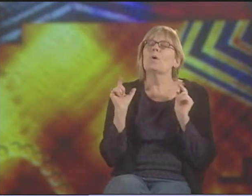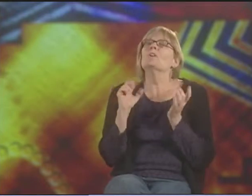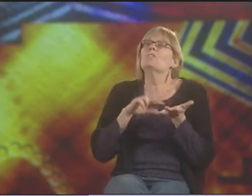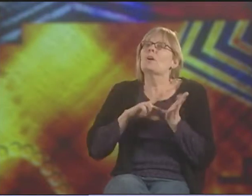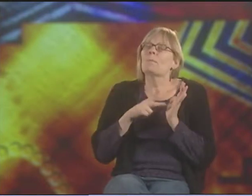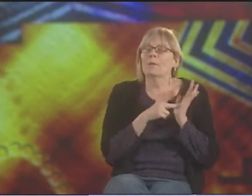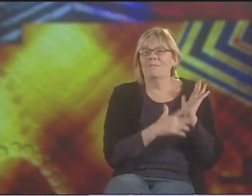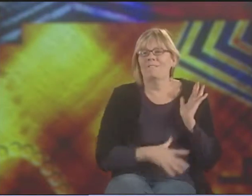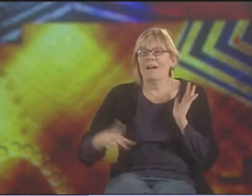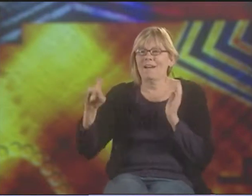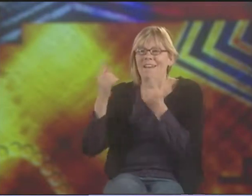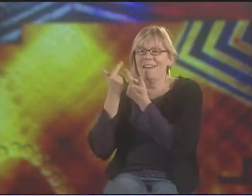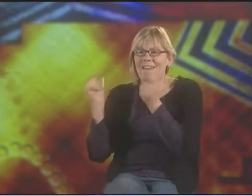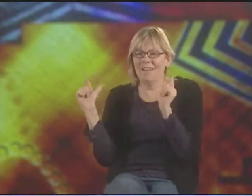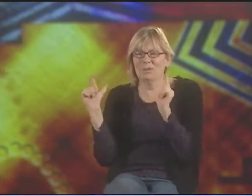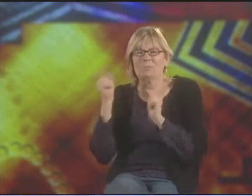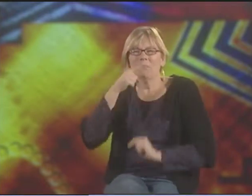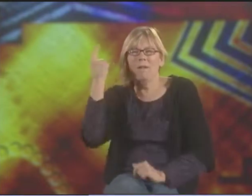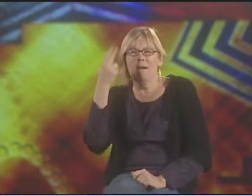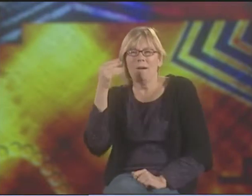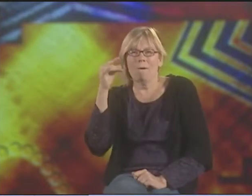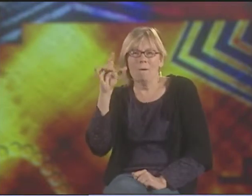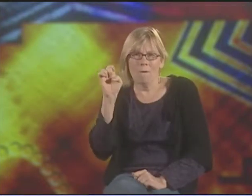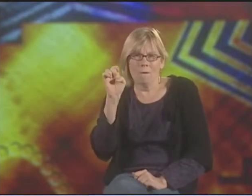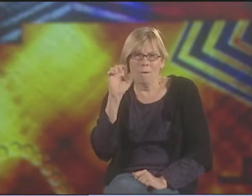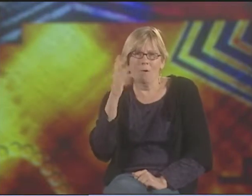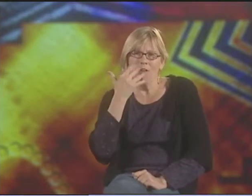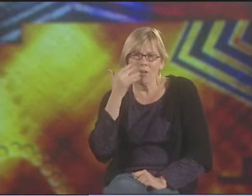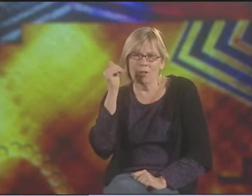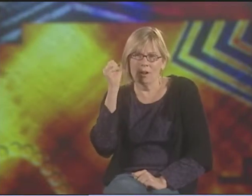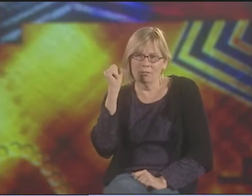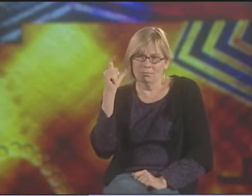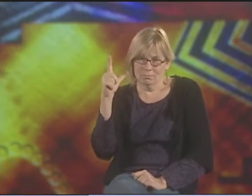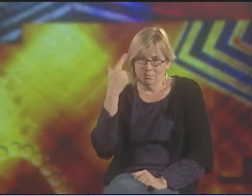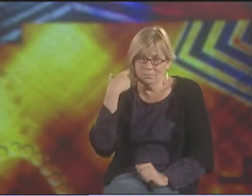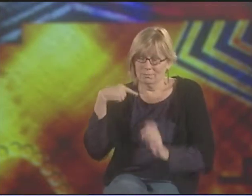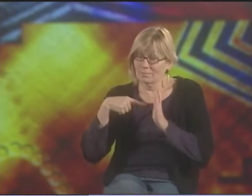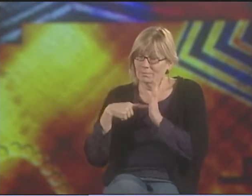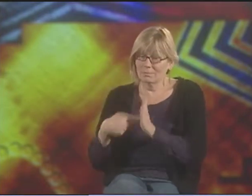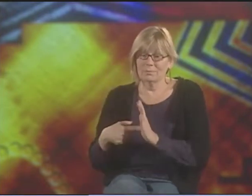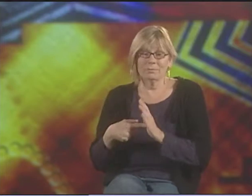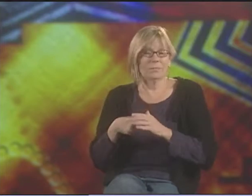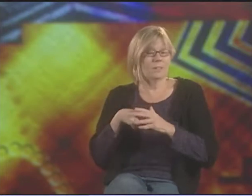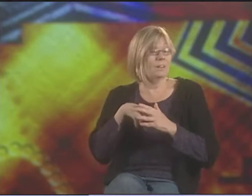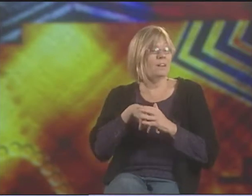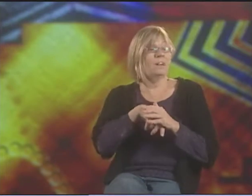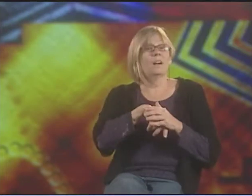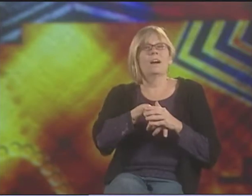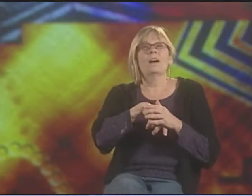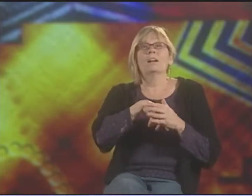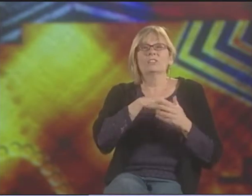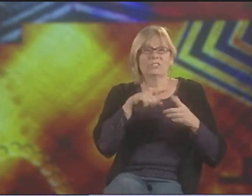LIBERATION WOULD MEAN THE JOURNEY. "BLACK HOLE: THE COLORS OF ASL"